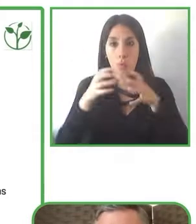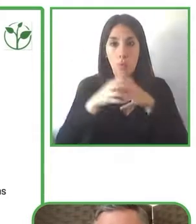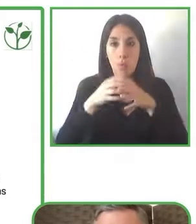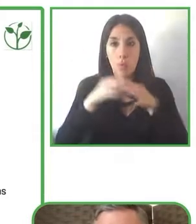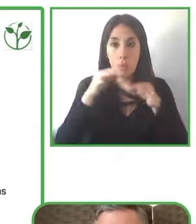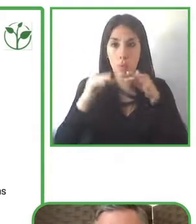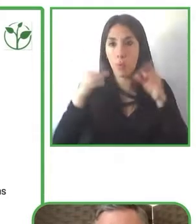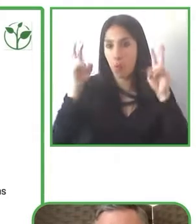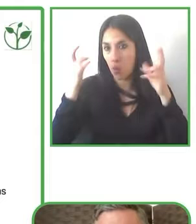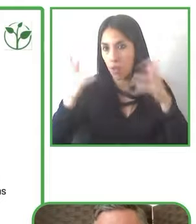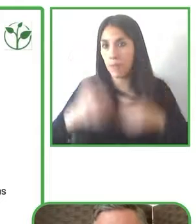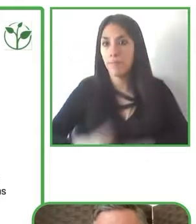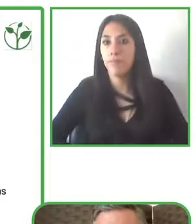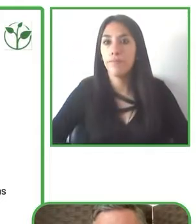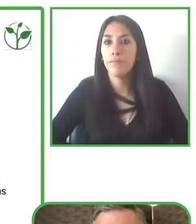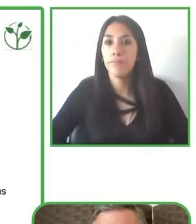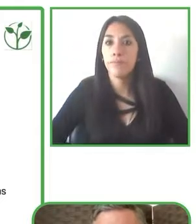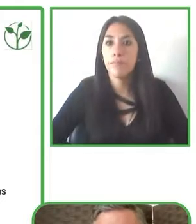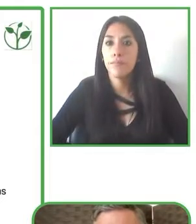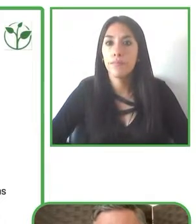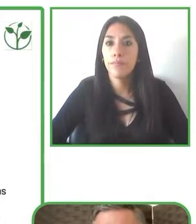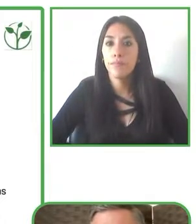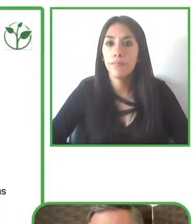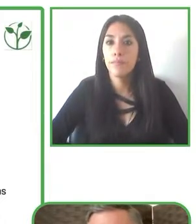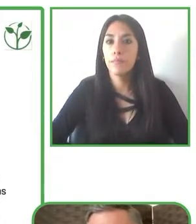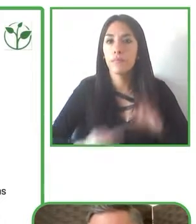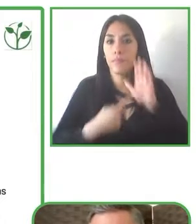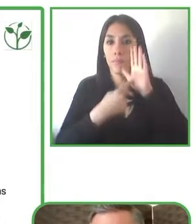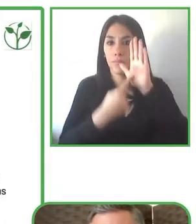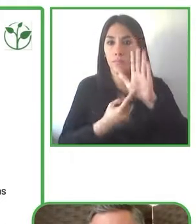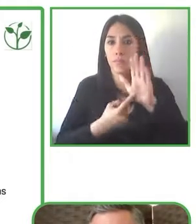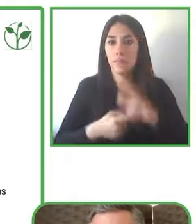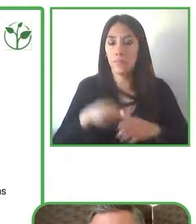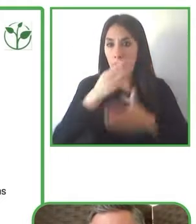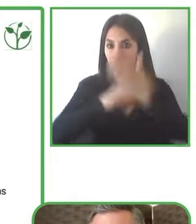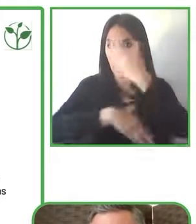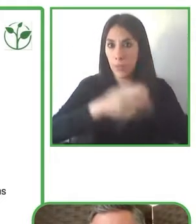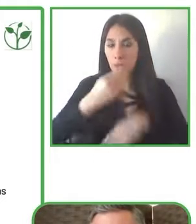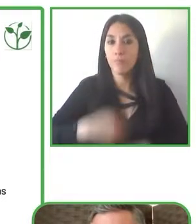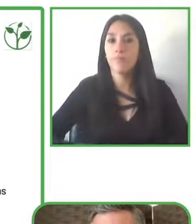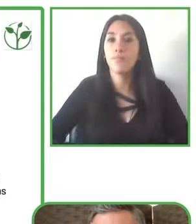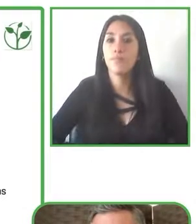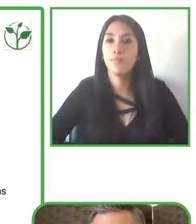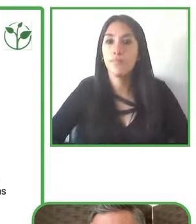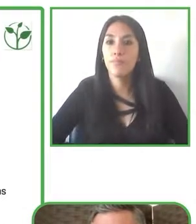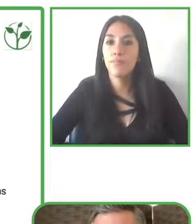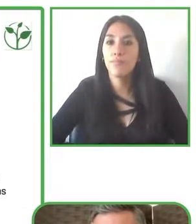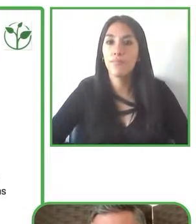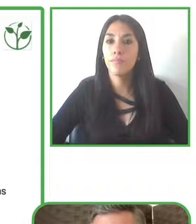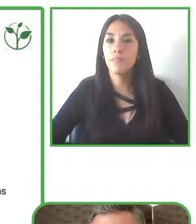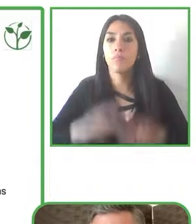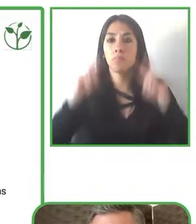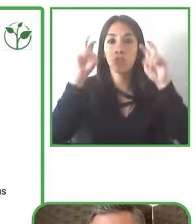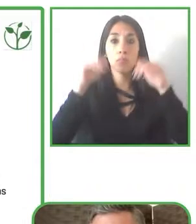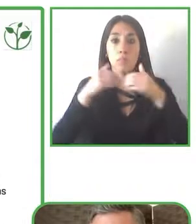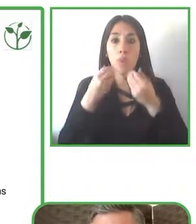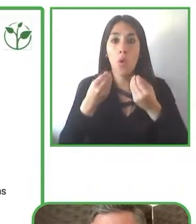UK that have really focused on developing making sure that disability representation